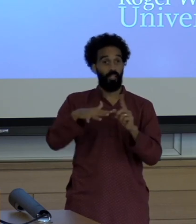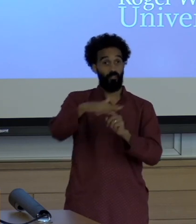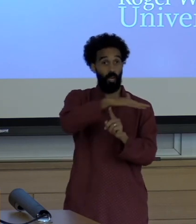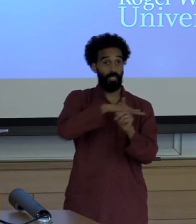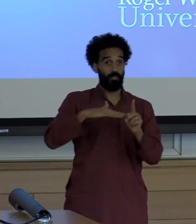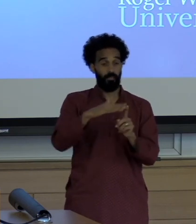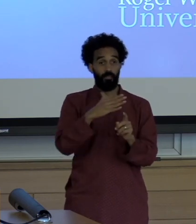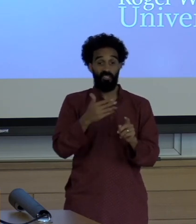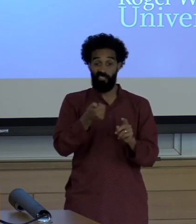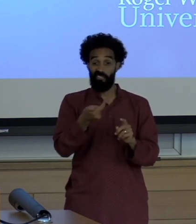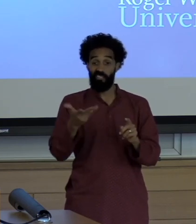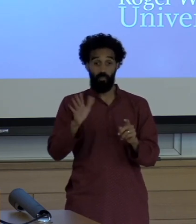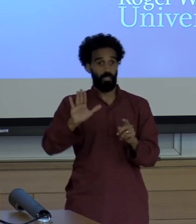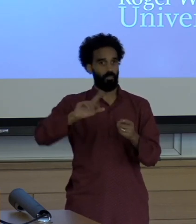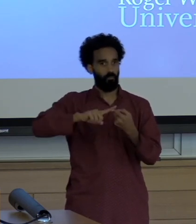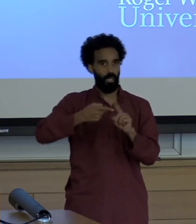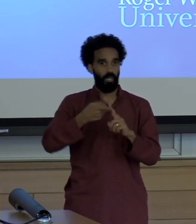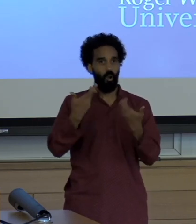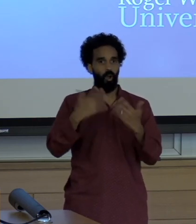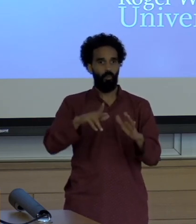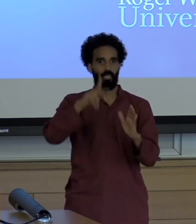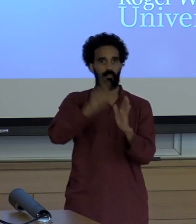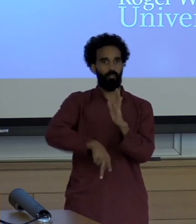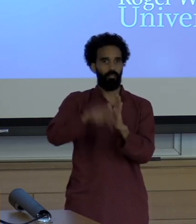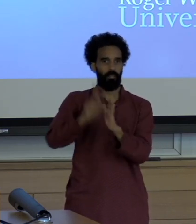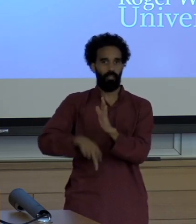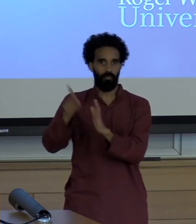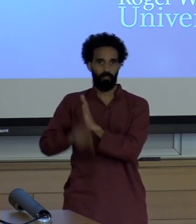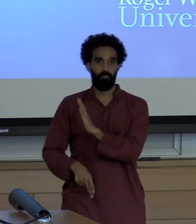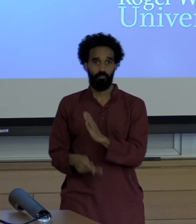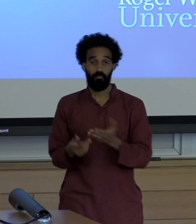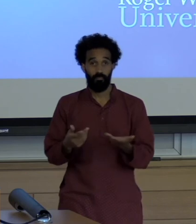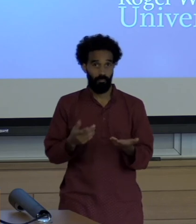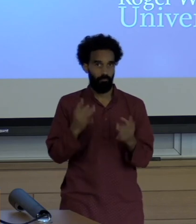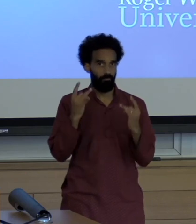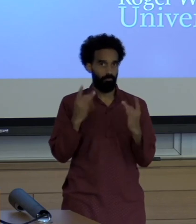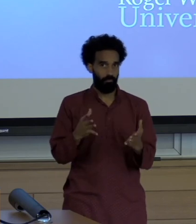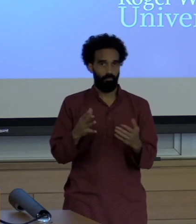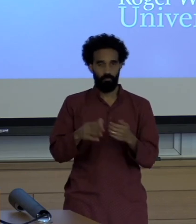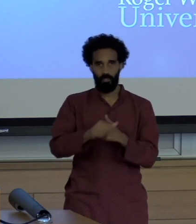the decimation of the rainforests But again, it's breaking news